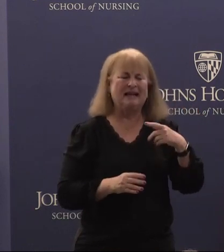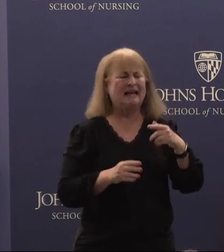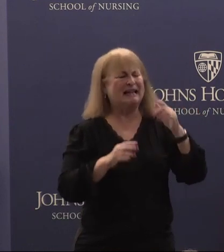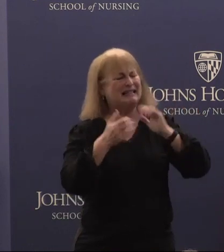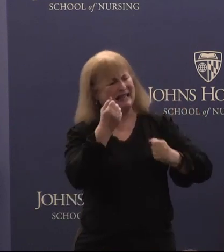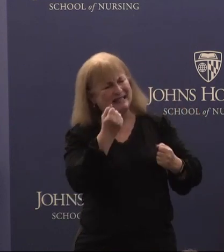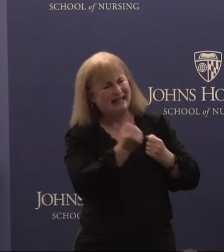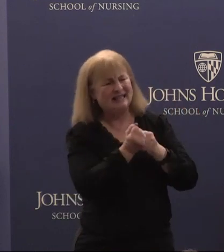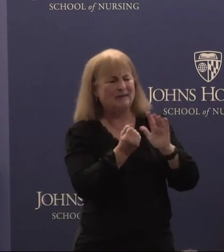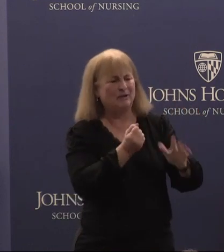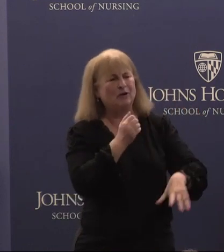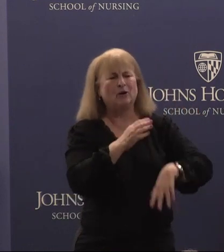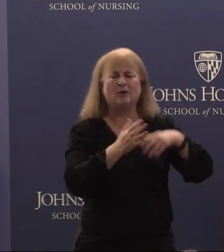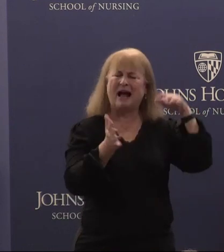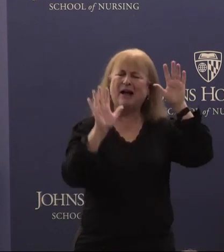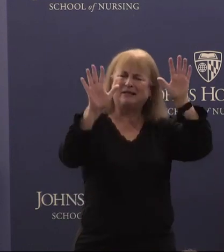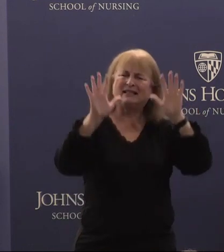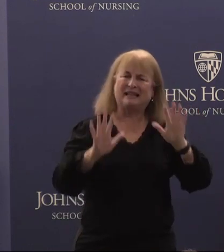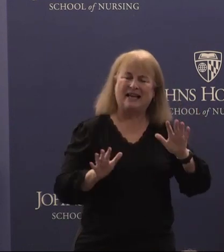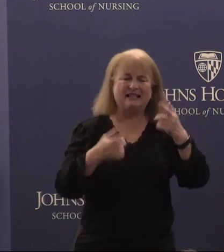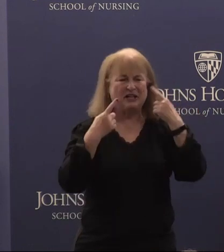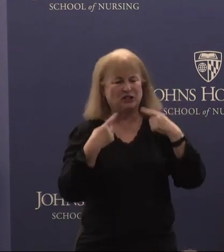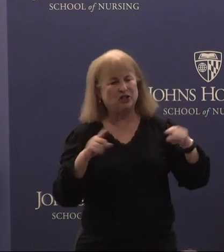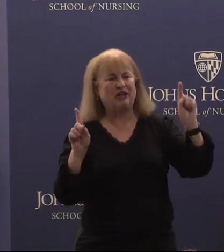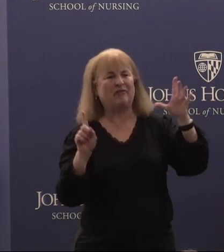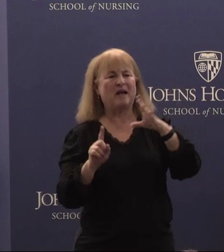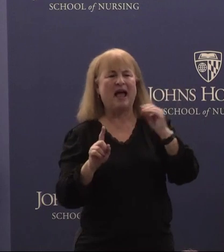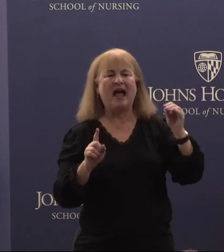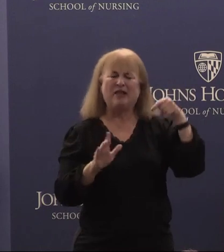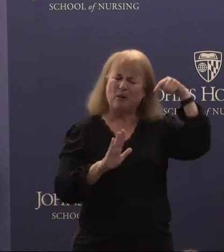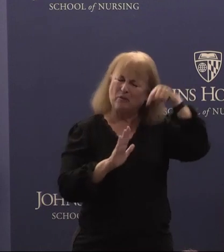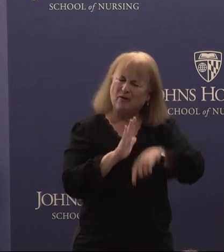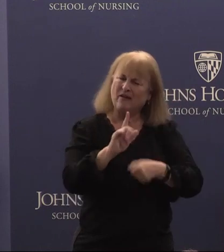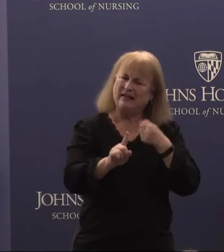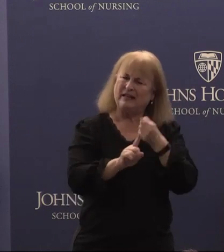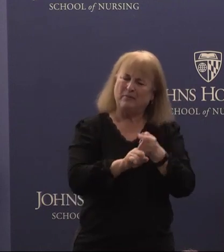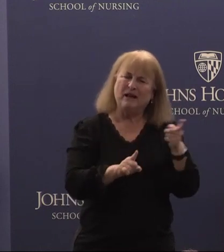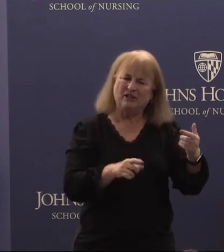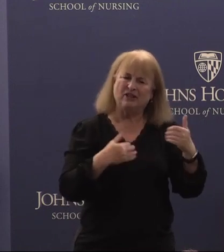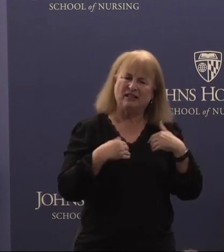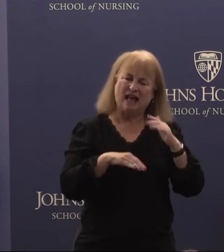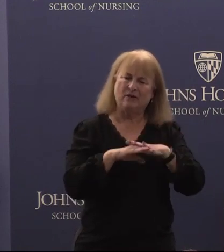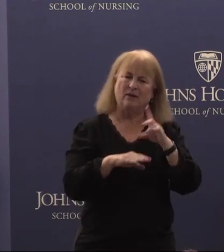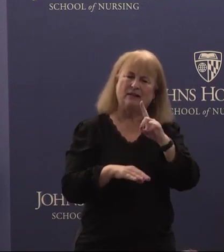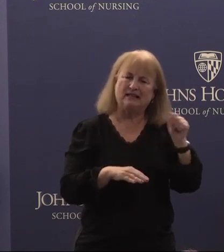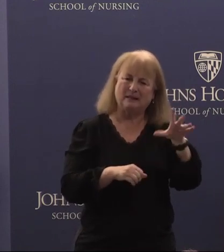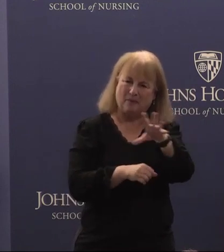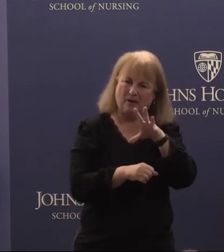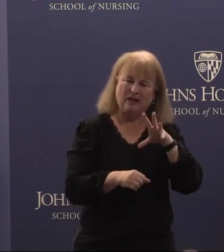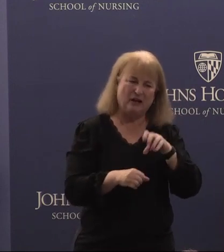her outstanding achievements and the profound impact she has had on disability inclusion in